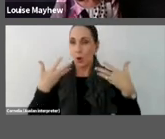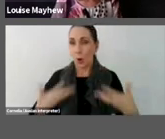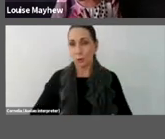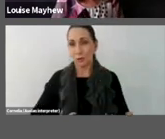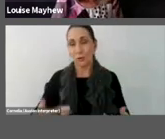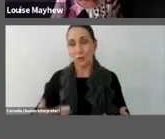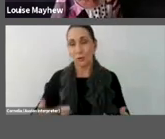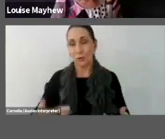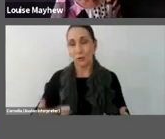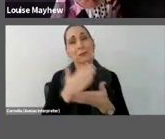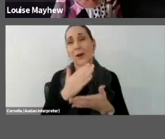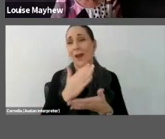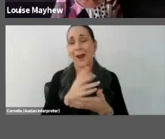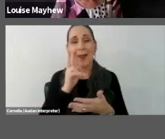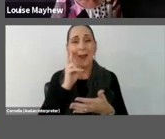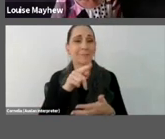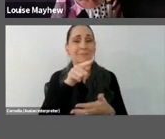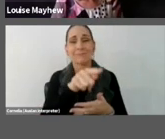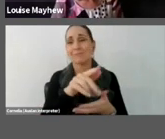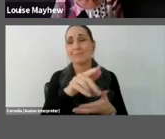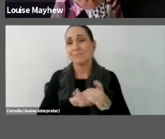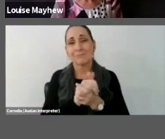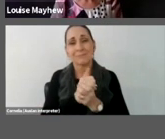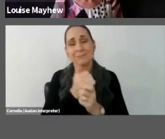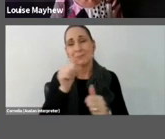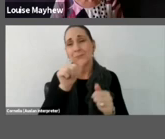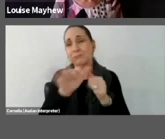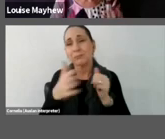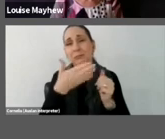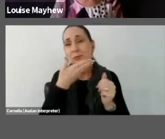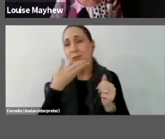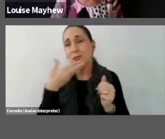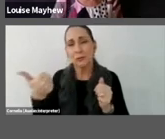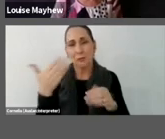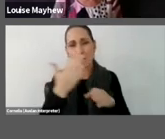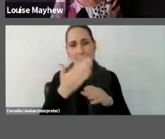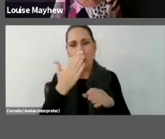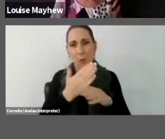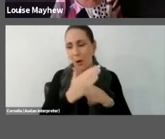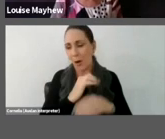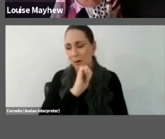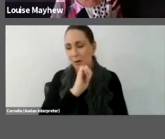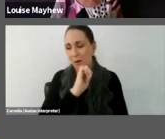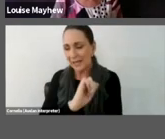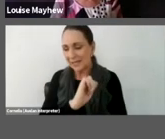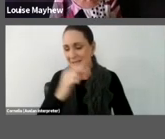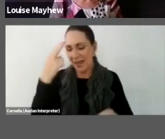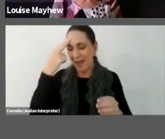absolutely joyful work by Nick Cave, a performance worked called HEARD,that